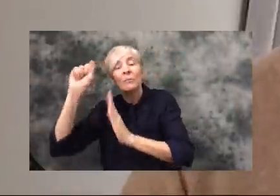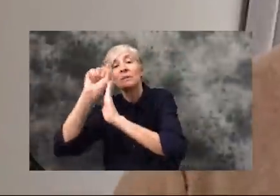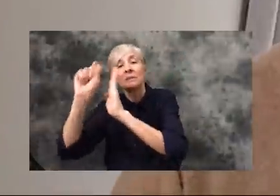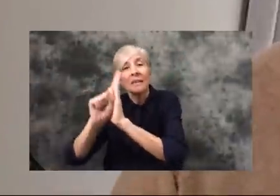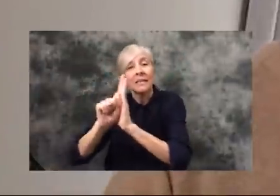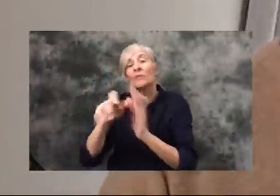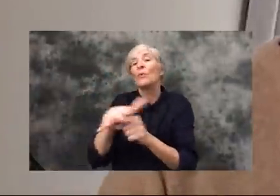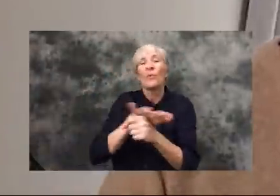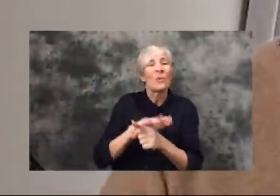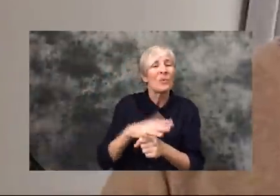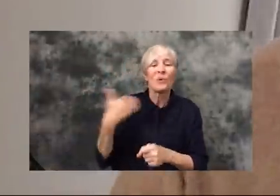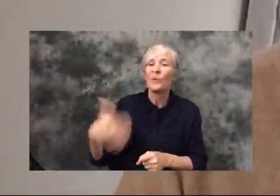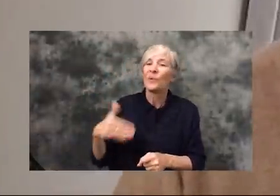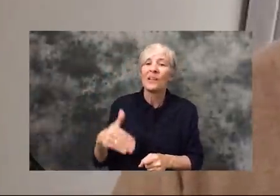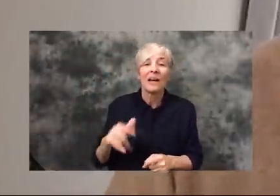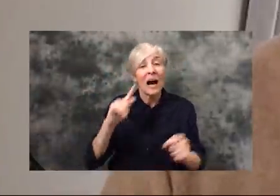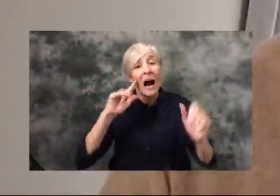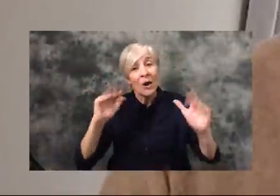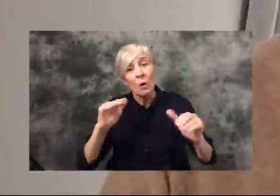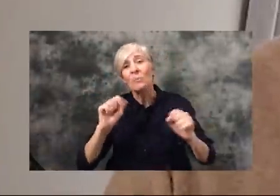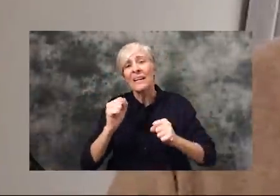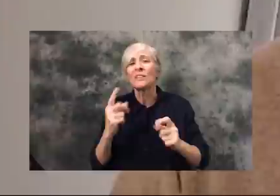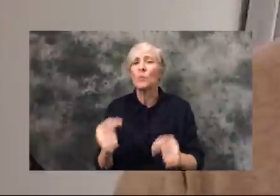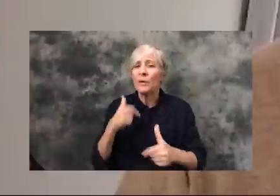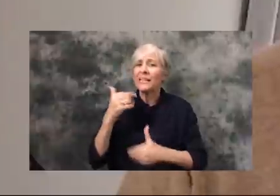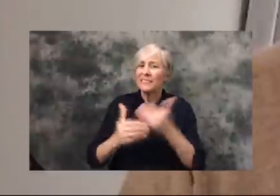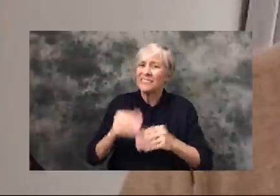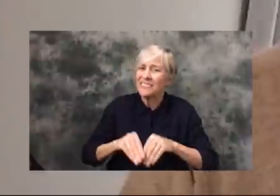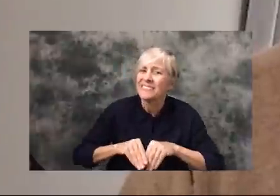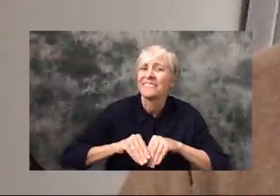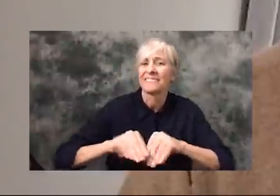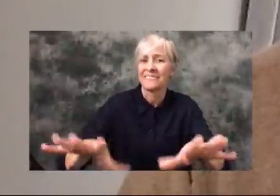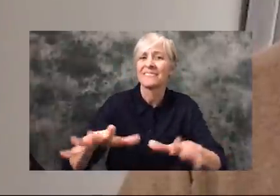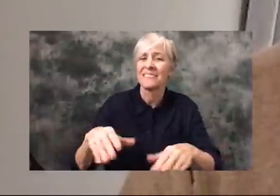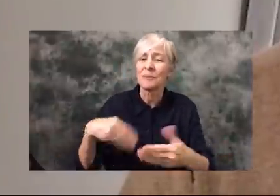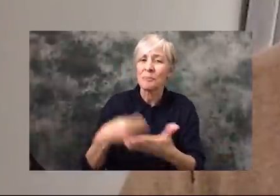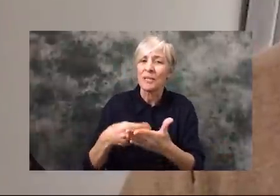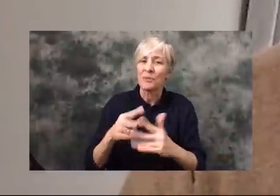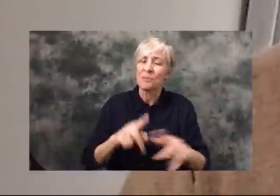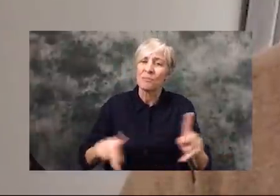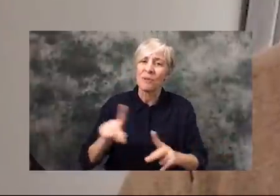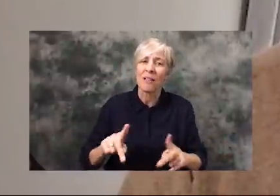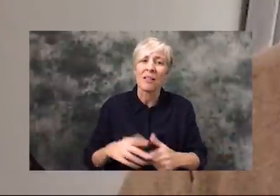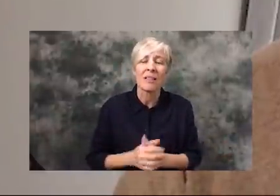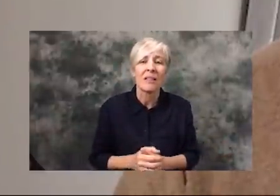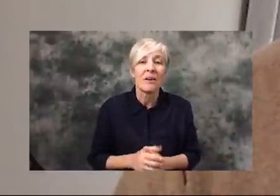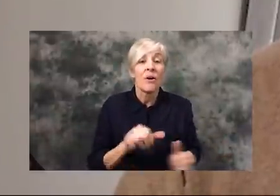So, I'm hopeful. But I also think that what we need to be looking at is relief